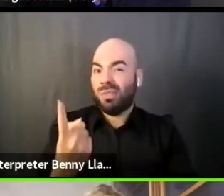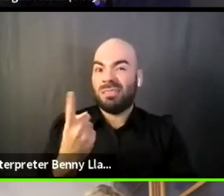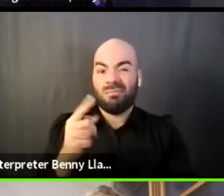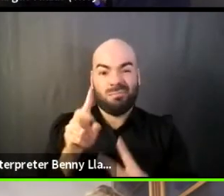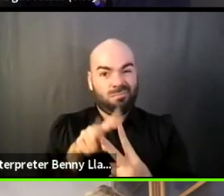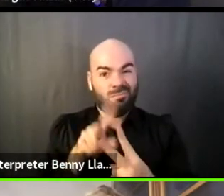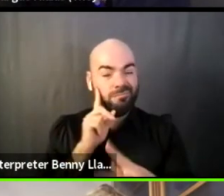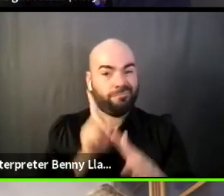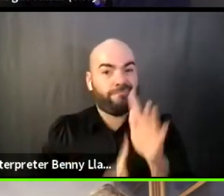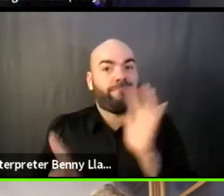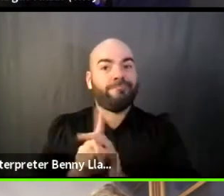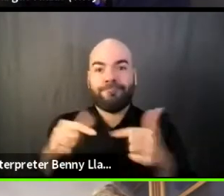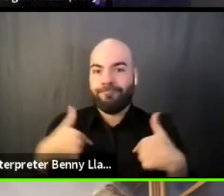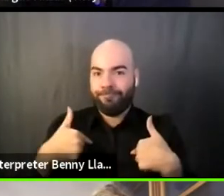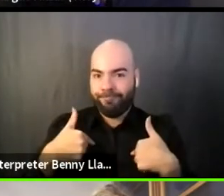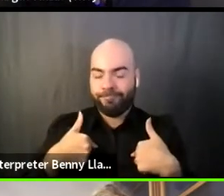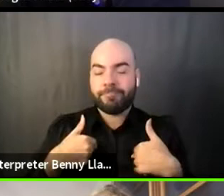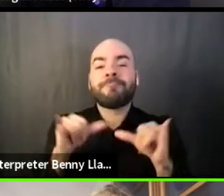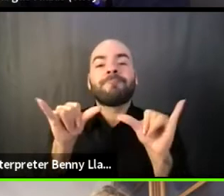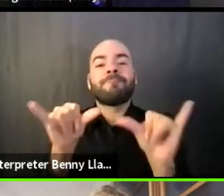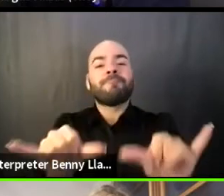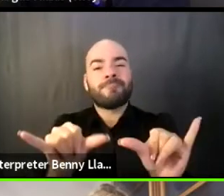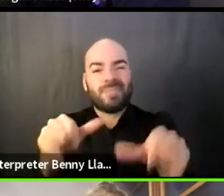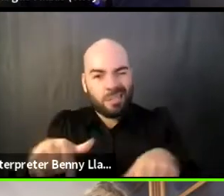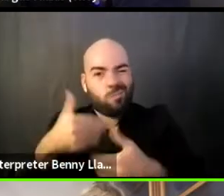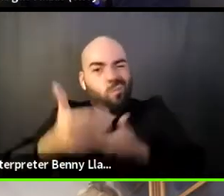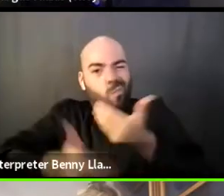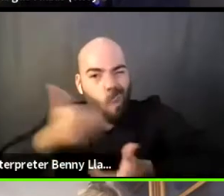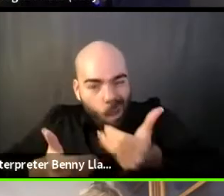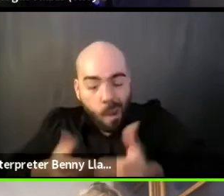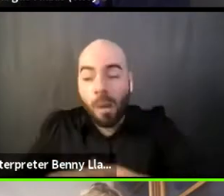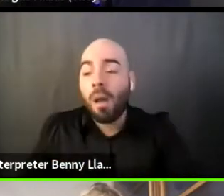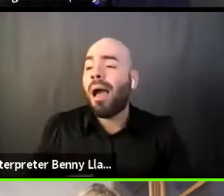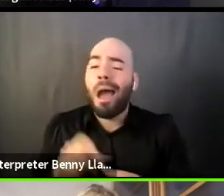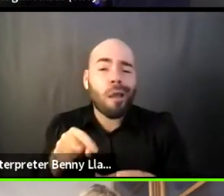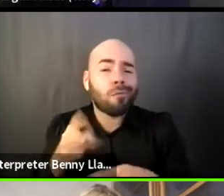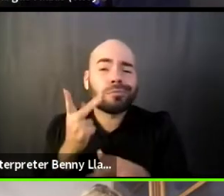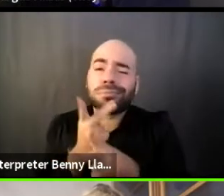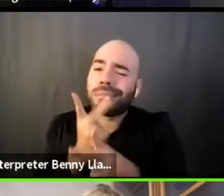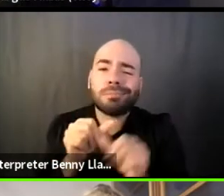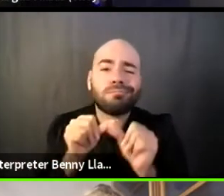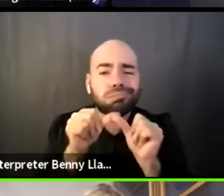and I think it's things that we have to continue to work on as an organization.